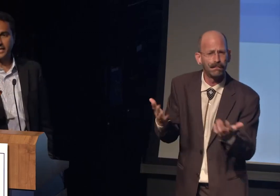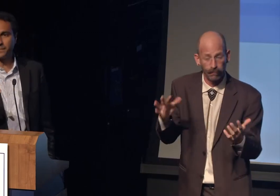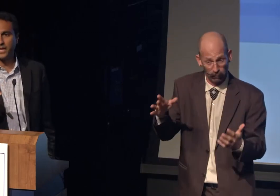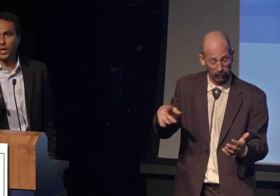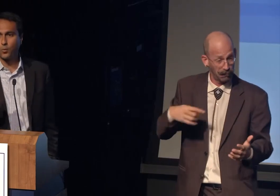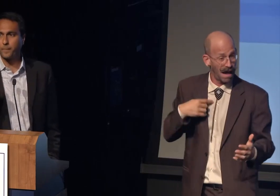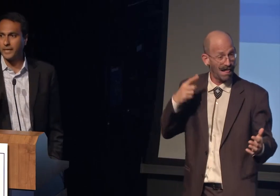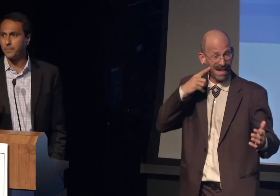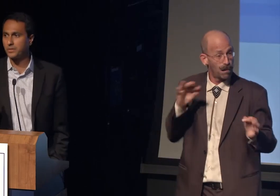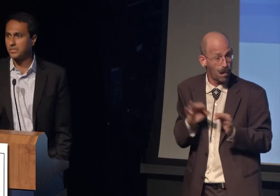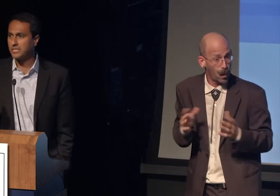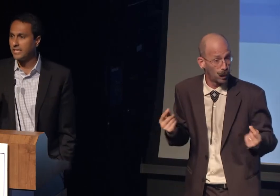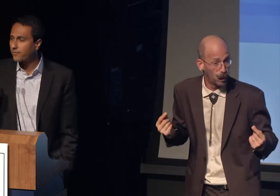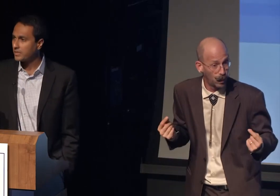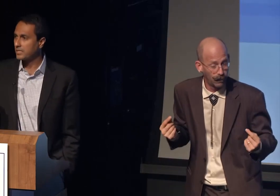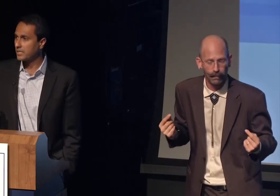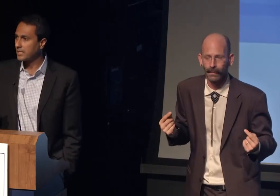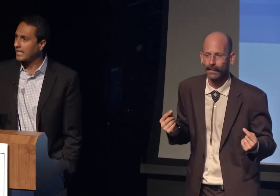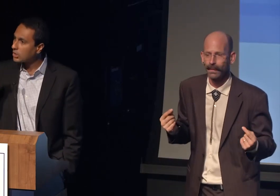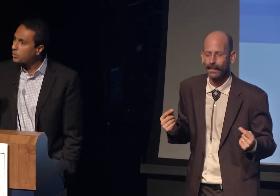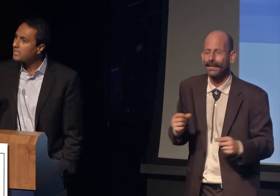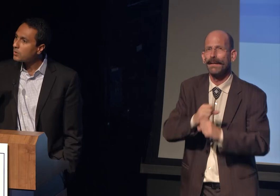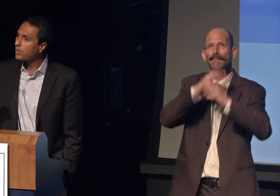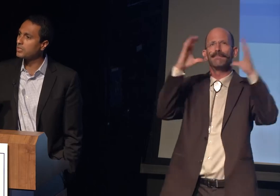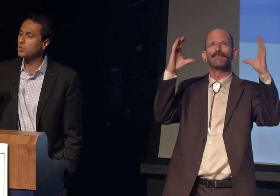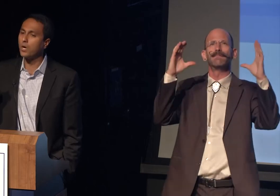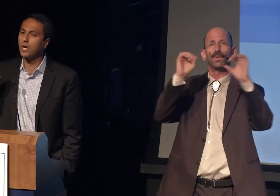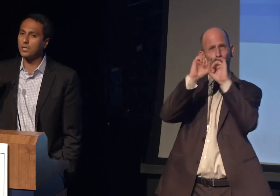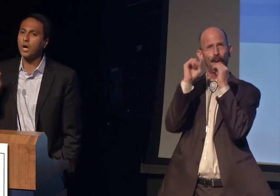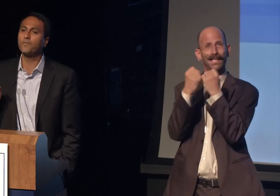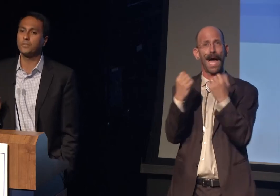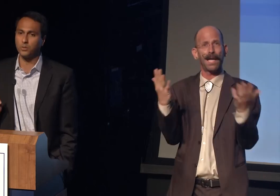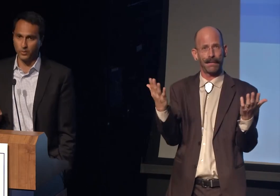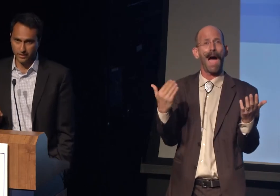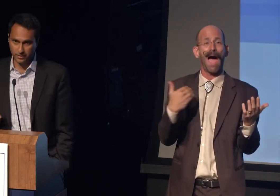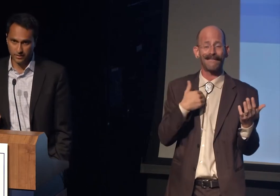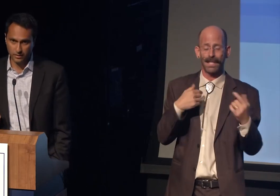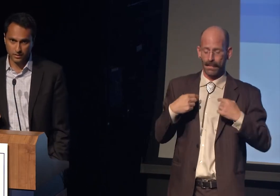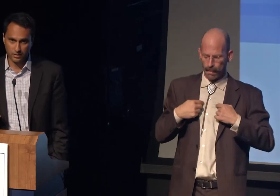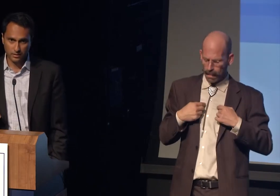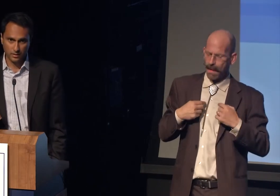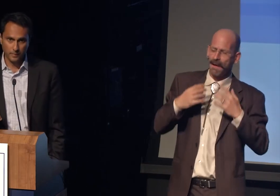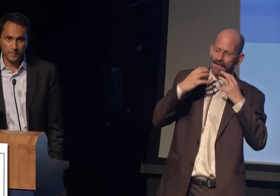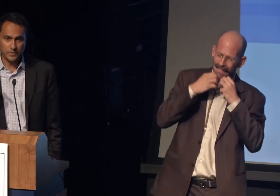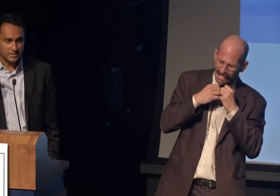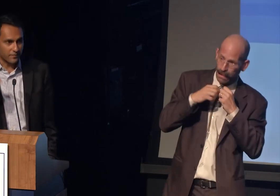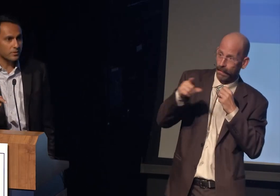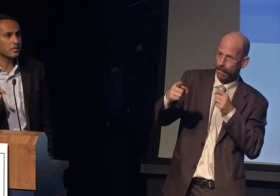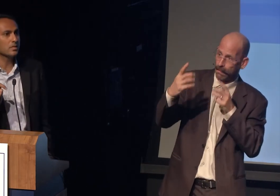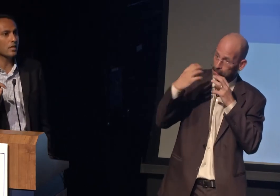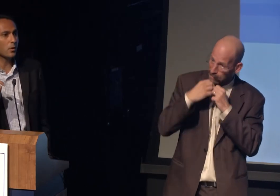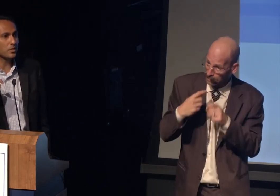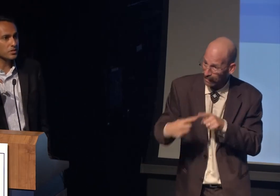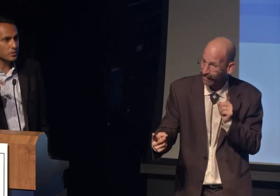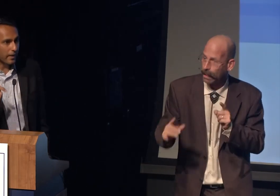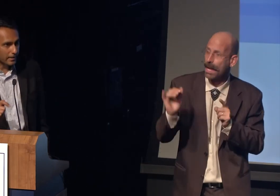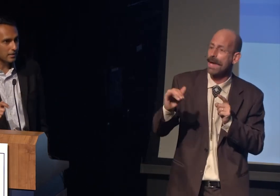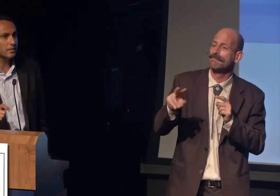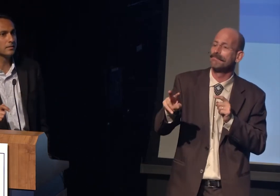where people's differences, including the ones you are uncomfortable with, people's differences are respected,